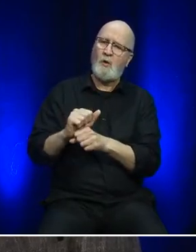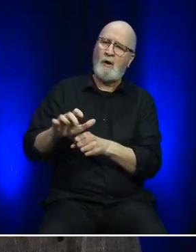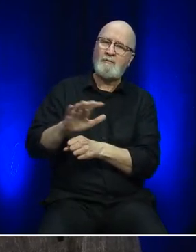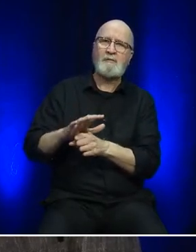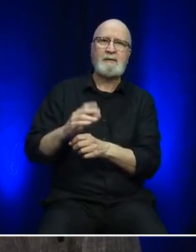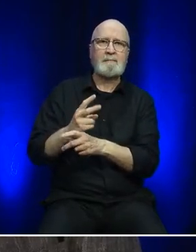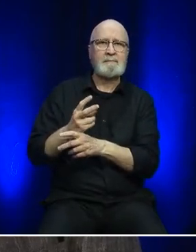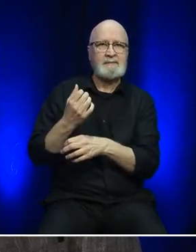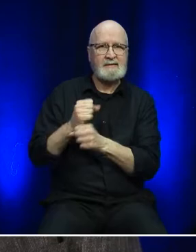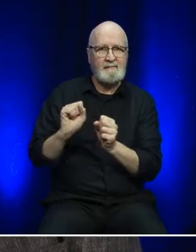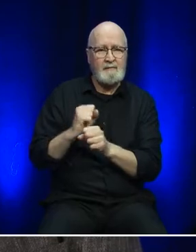Our training activities continued throughout the year.